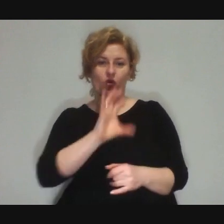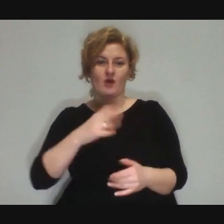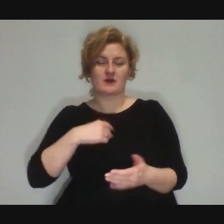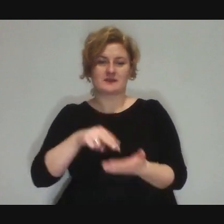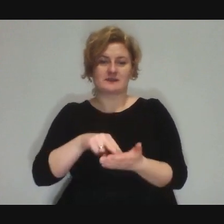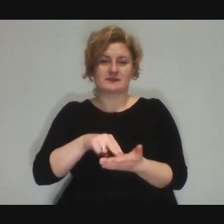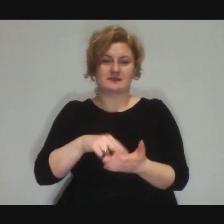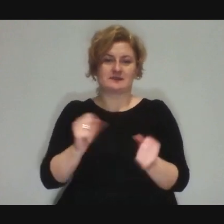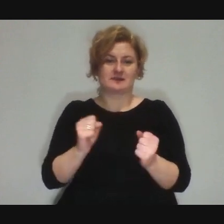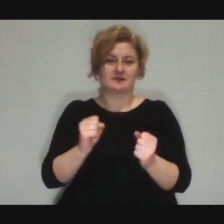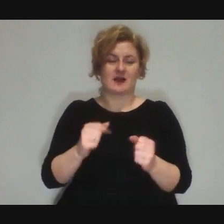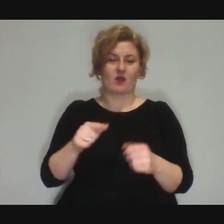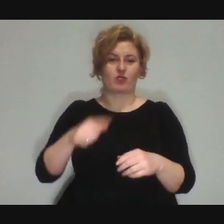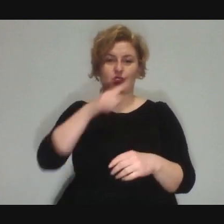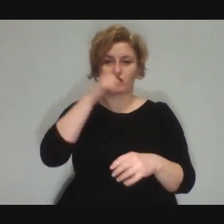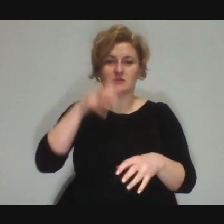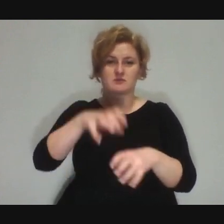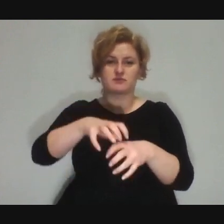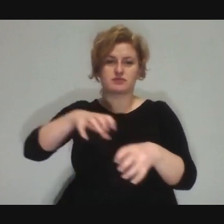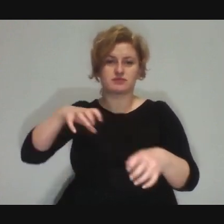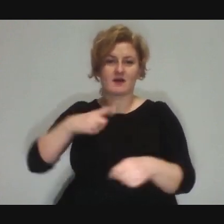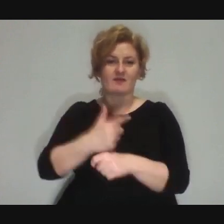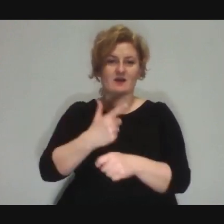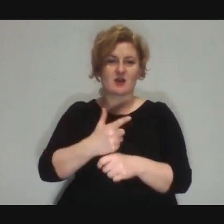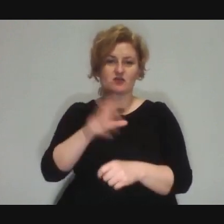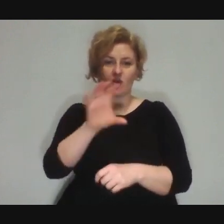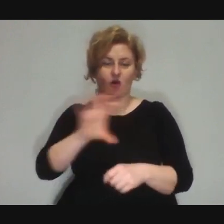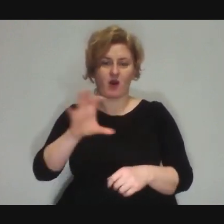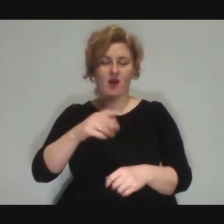and here there will be 20 people looking, and you still have to do something,